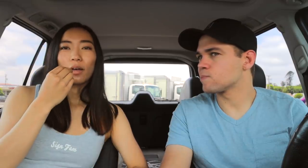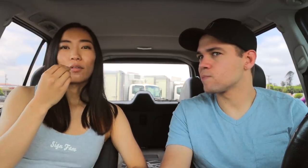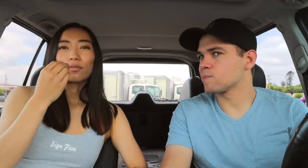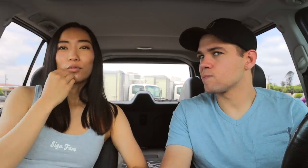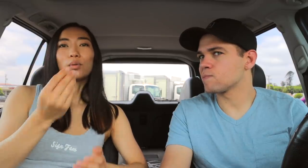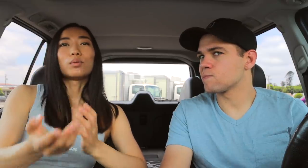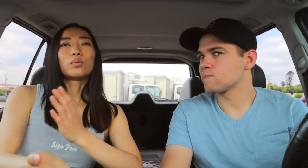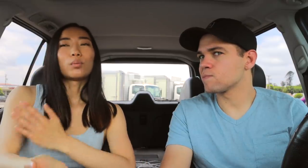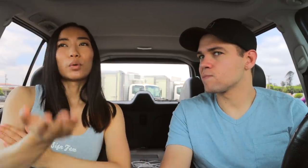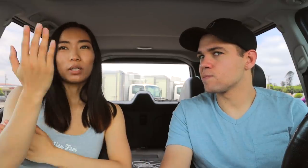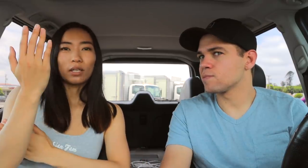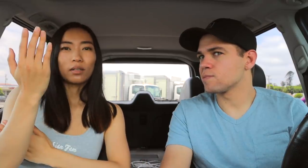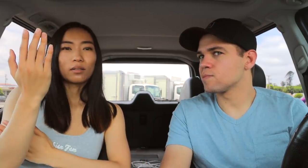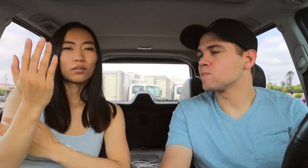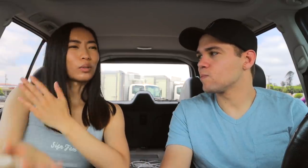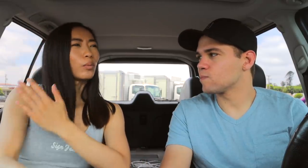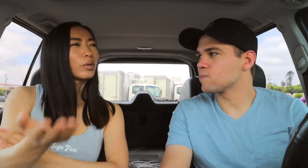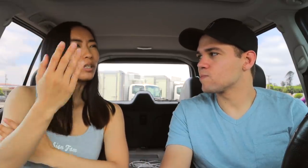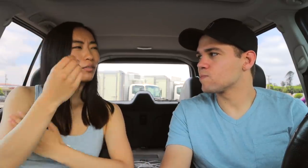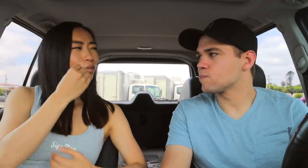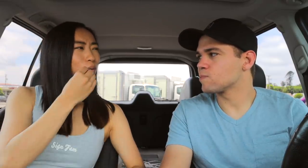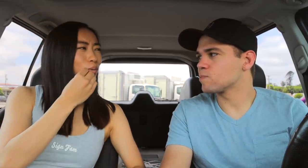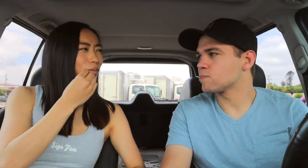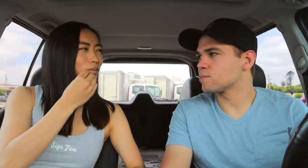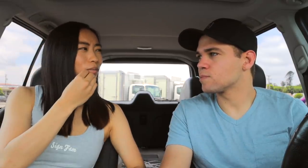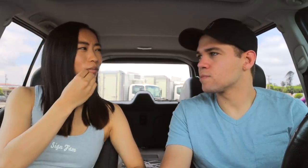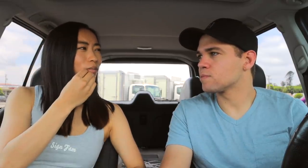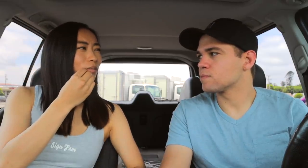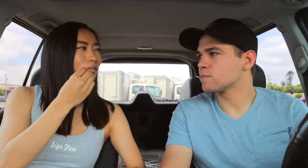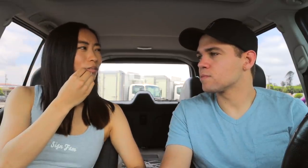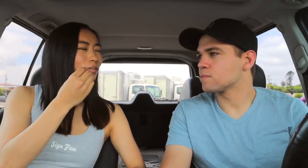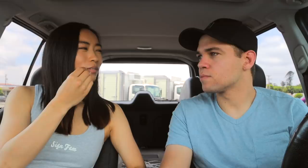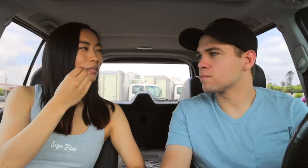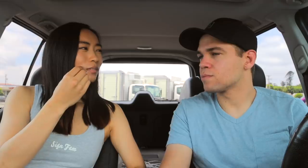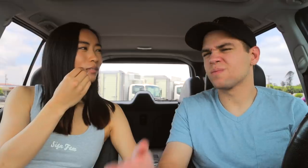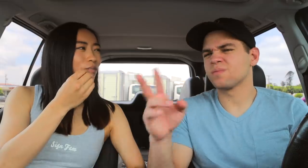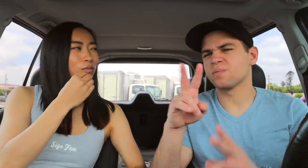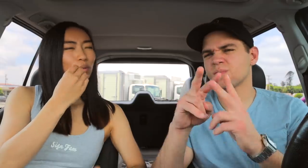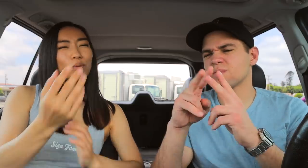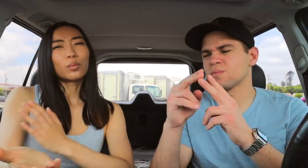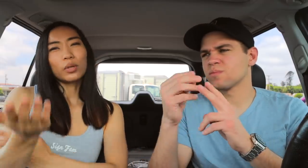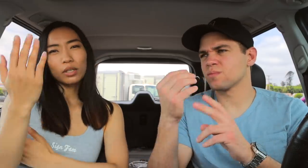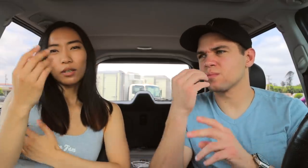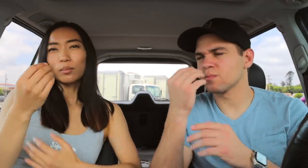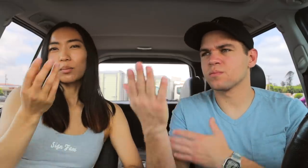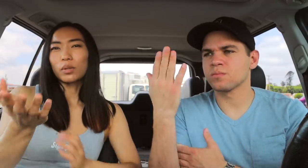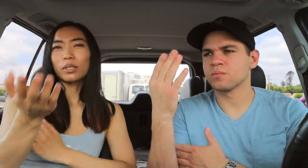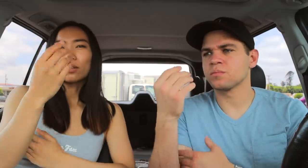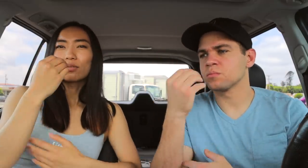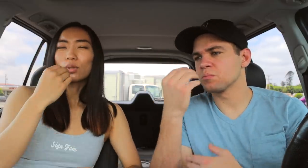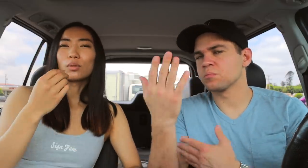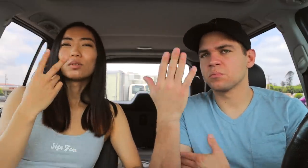food morning, is it morning food? Food morning Morning food